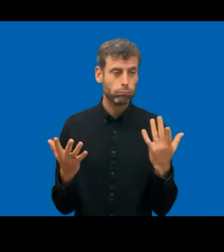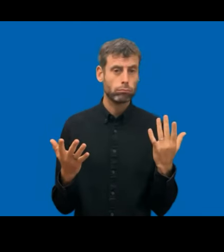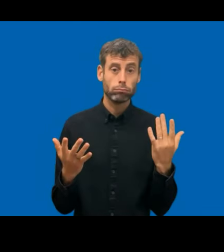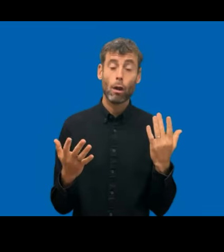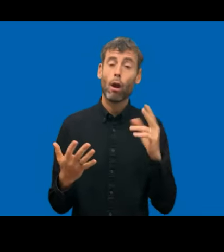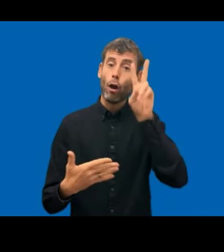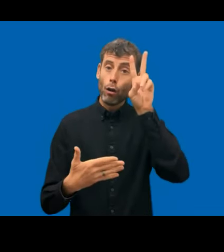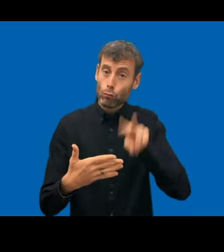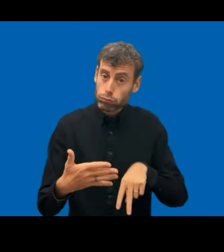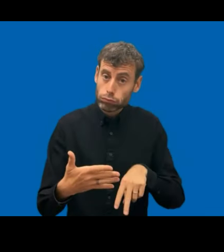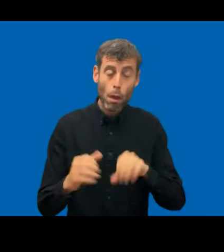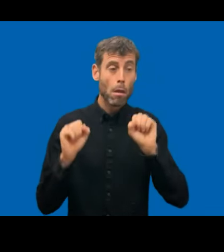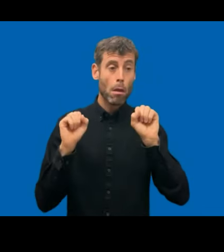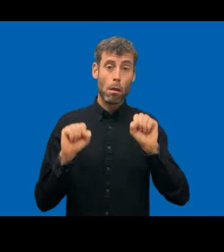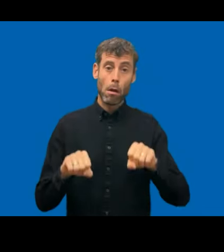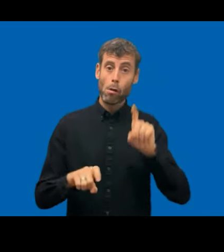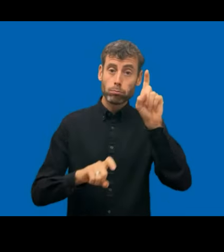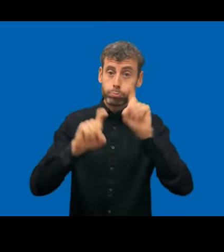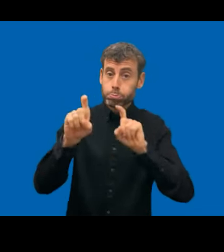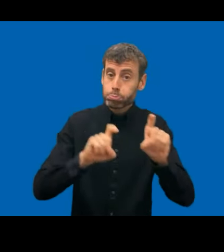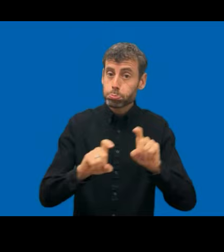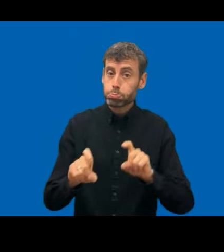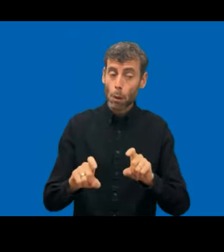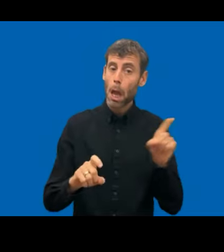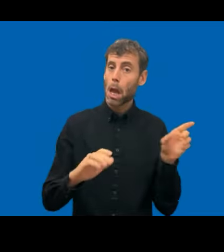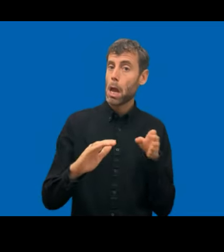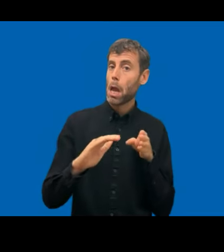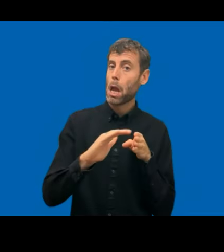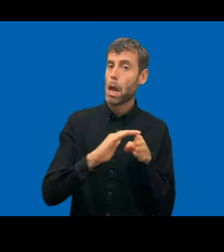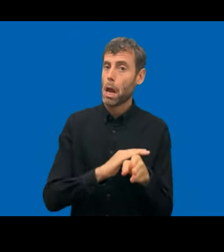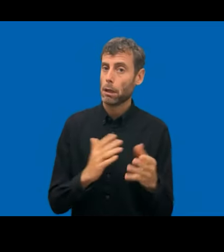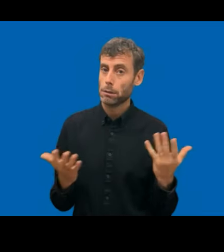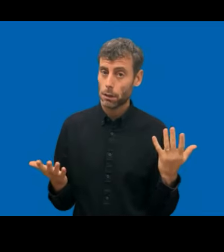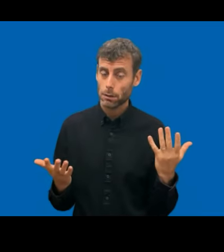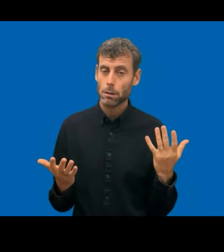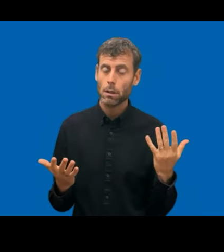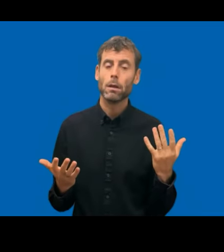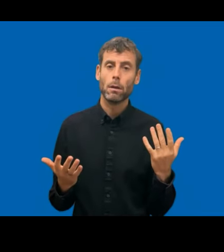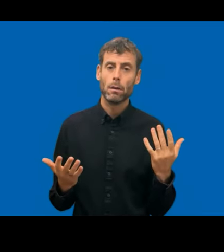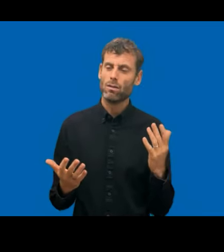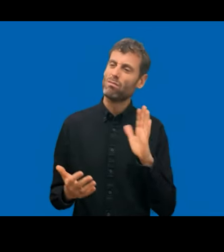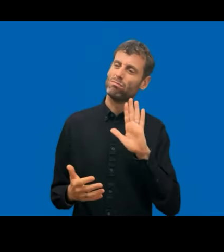they can use the website in not in their normal form, but another specific form so that this